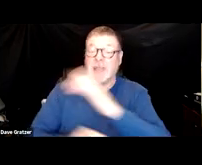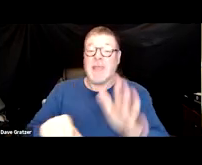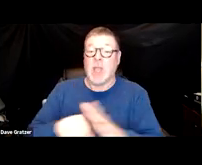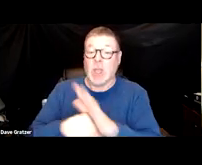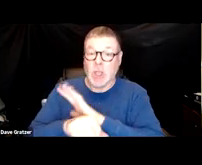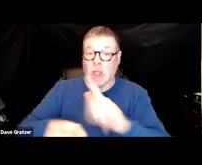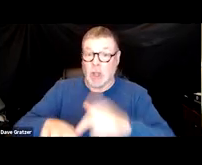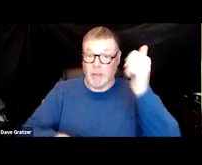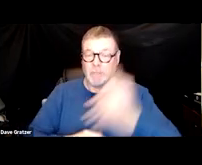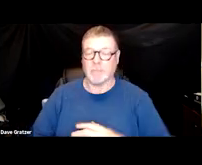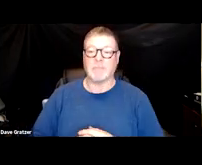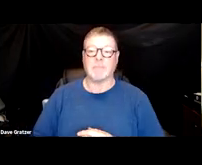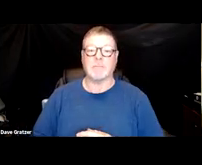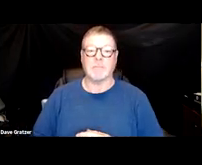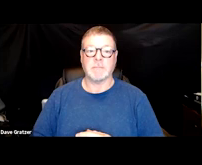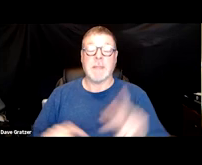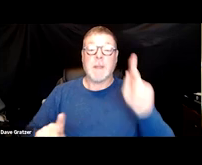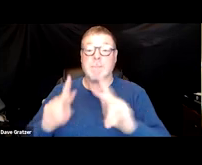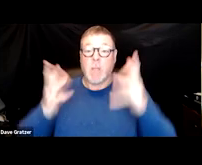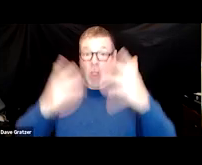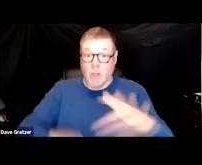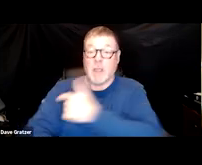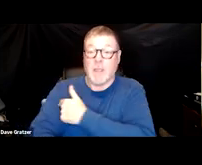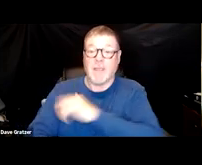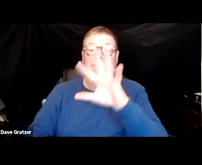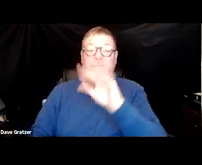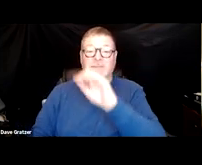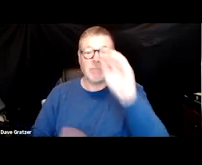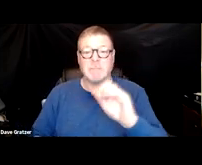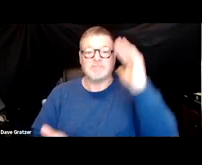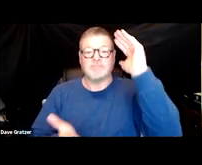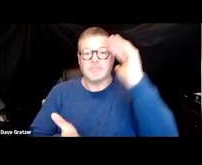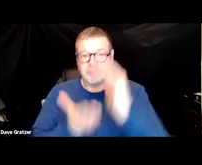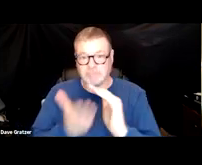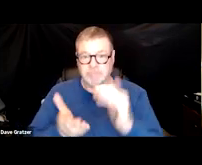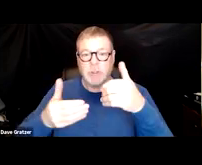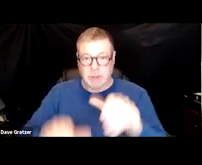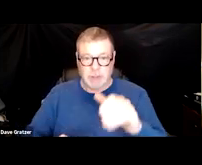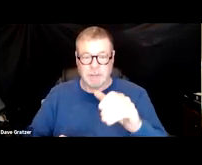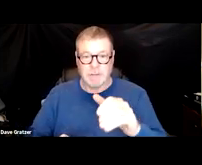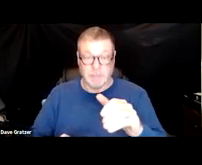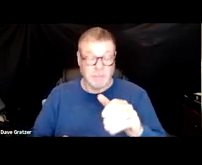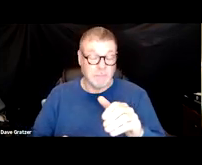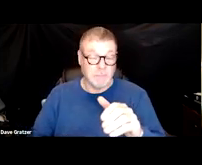Well, people that are vaccinated have a 50% less chance of having long COVID.